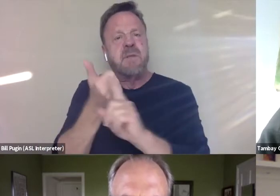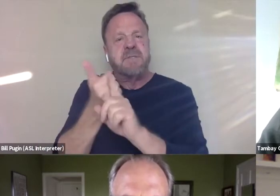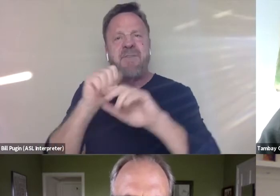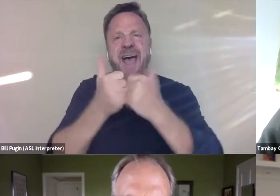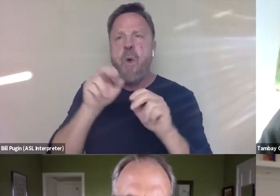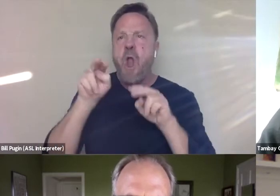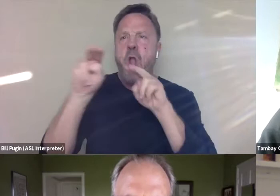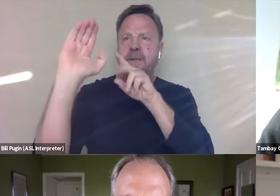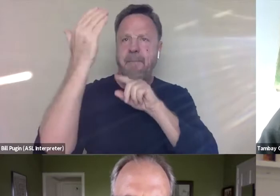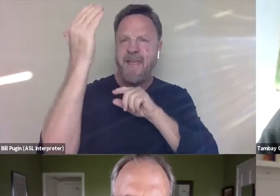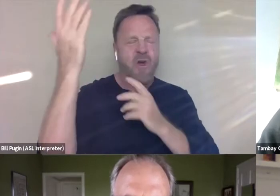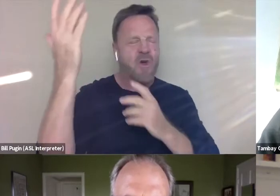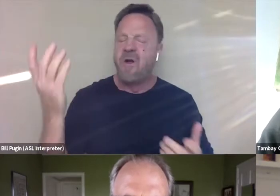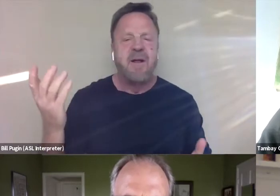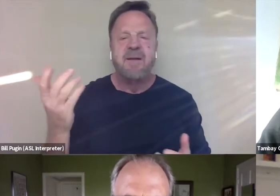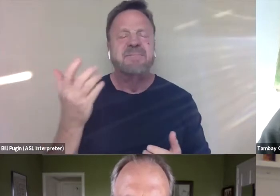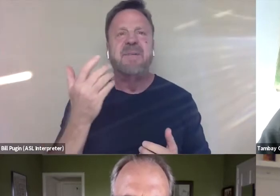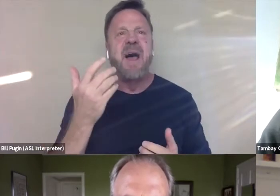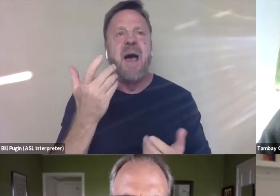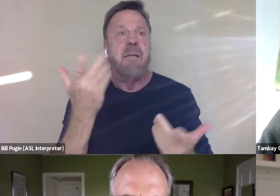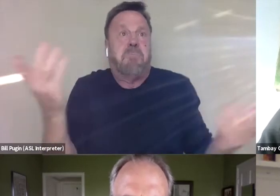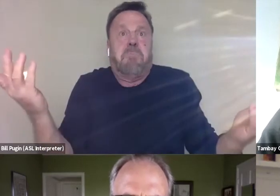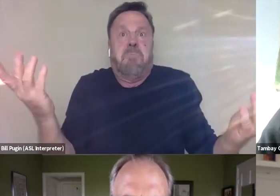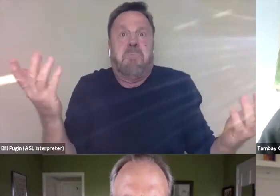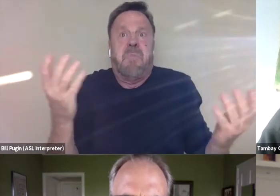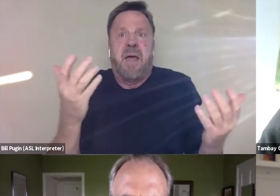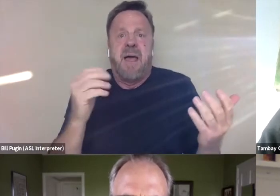I don't know how many sort of pretzels within pretzels